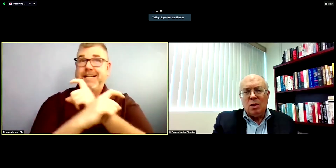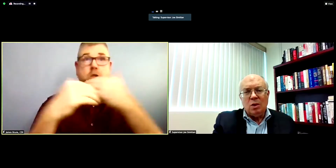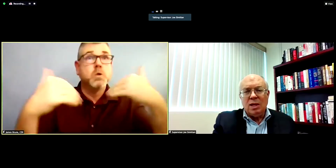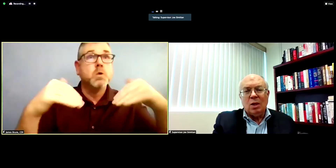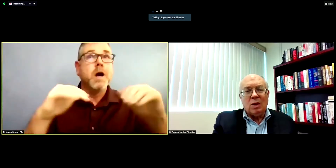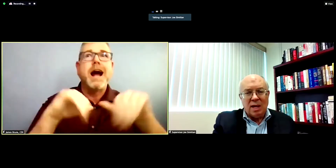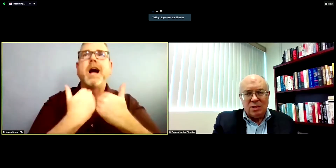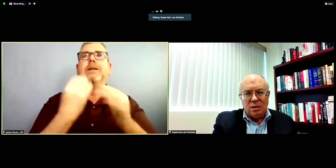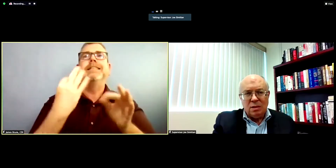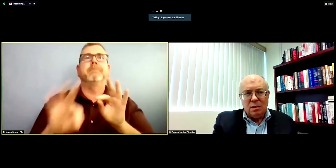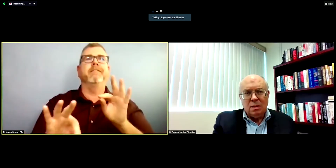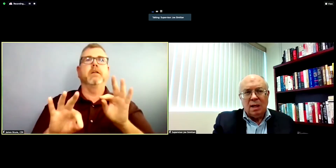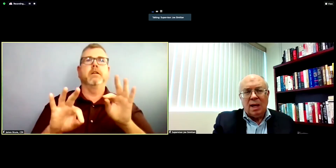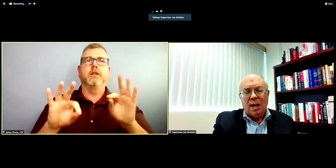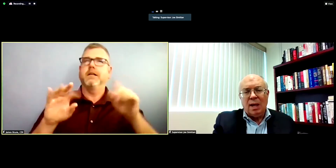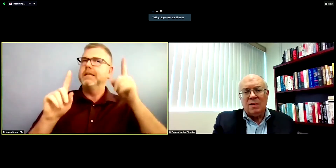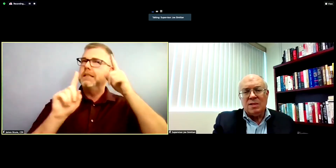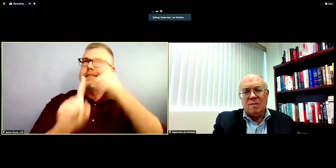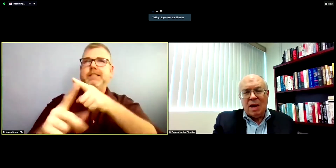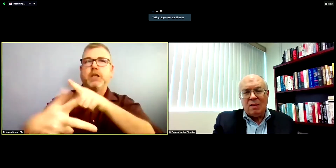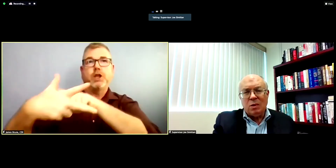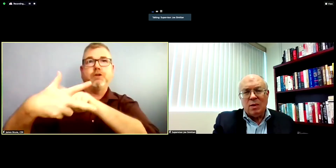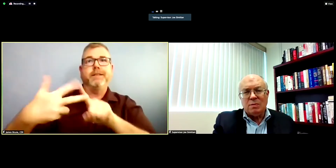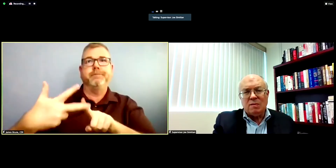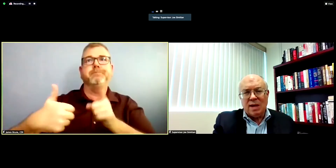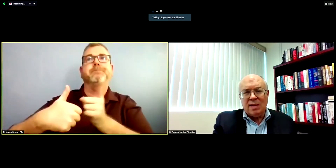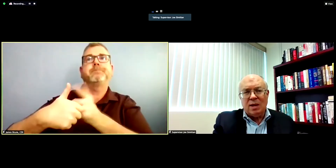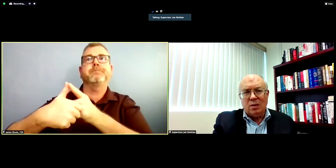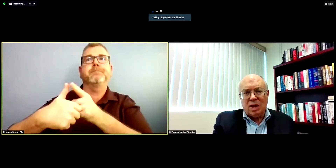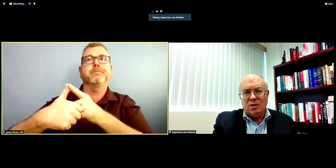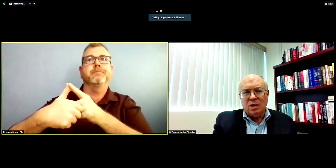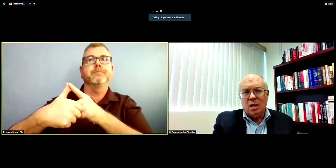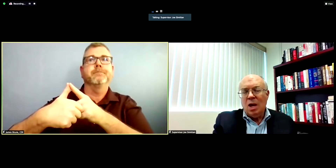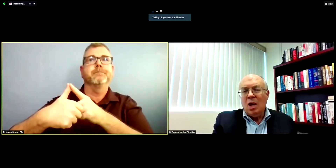you need a location, and the City of Mountain View has provided that location,